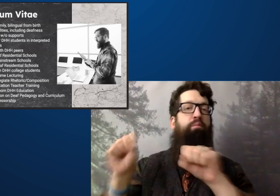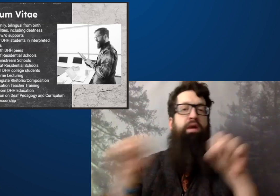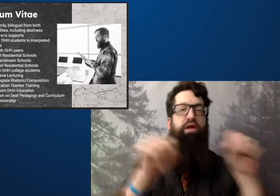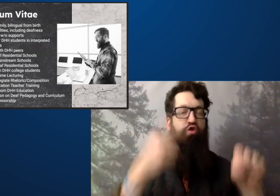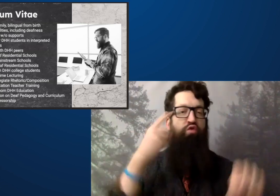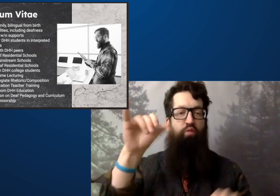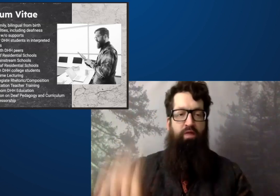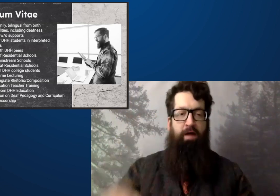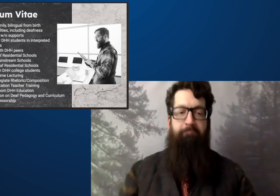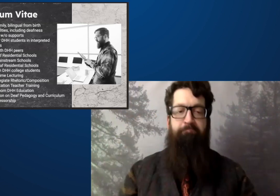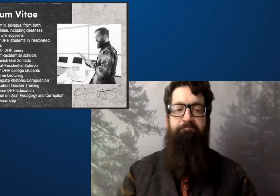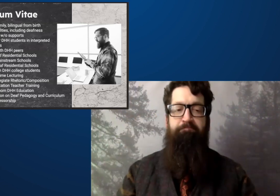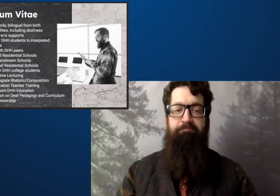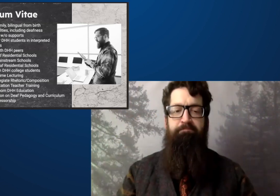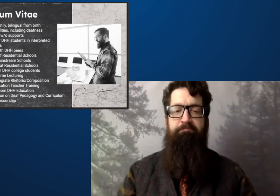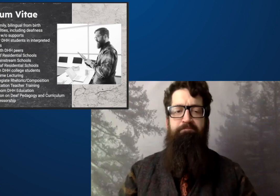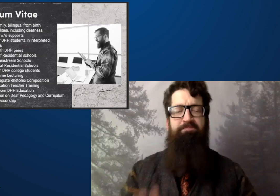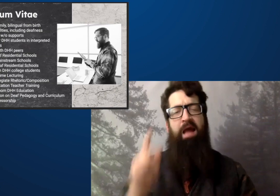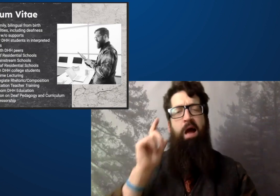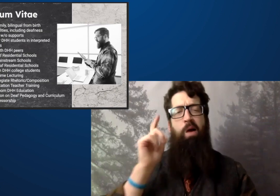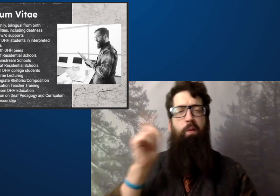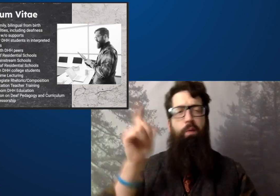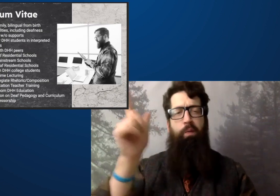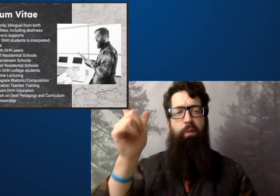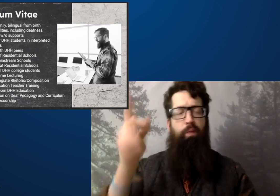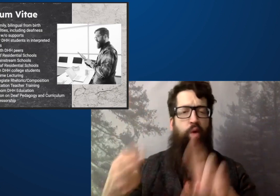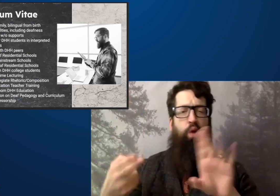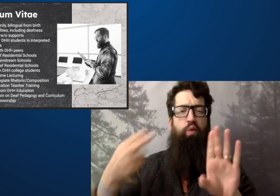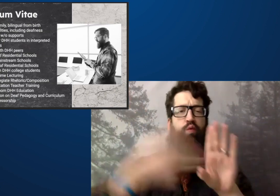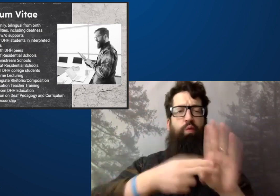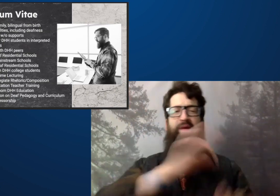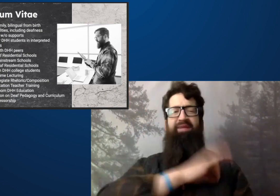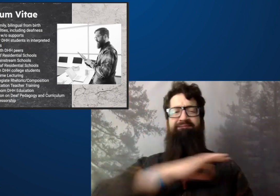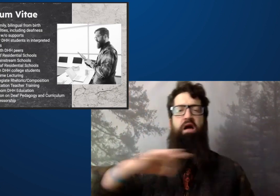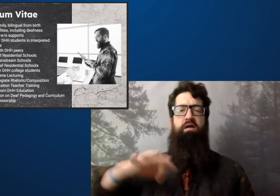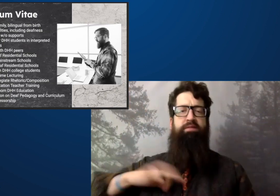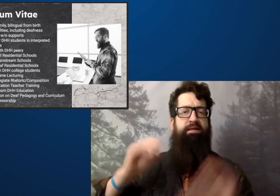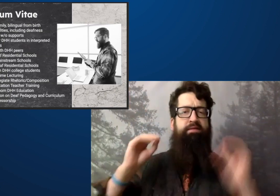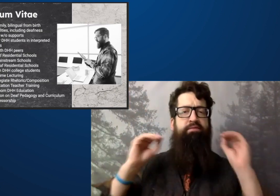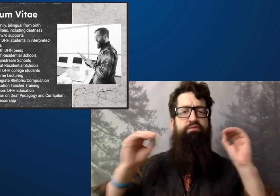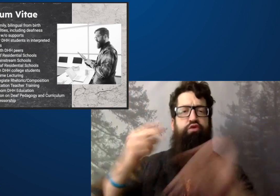I learned a lot about potential from that.